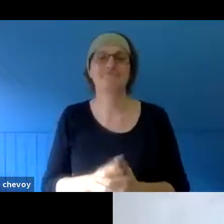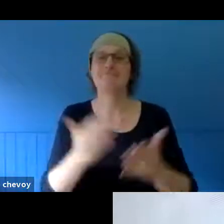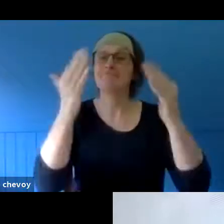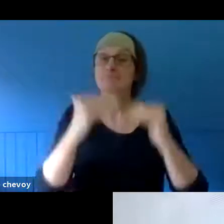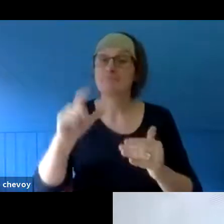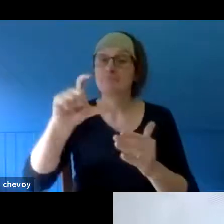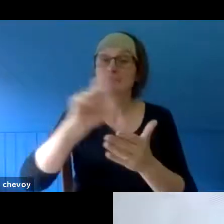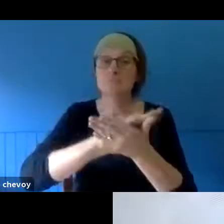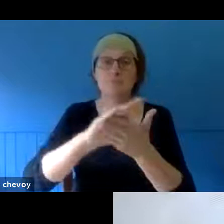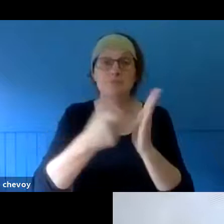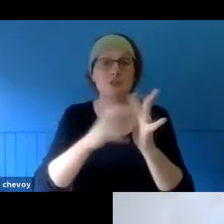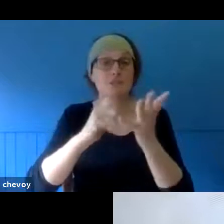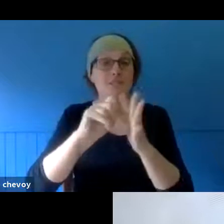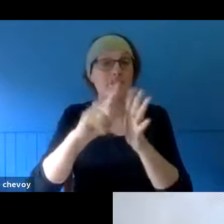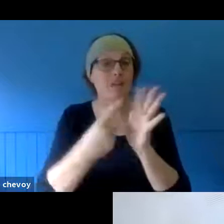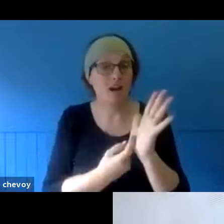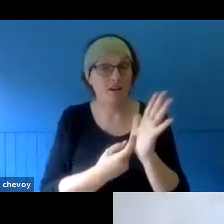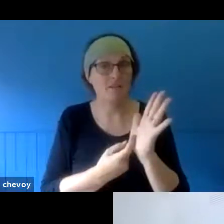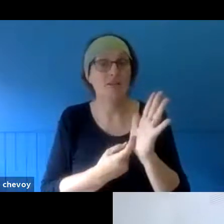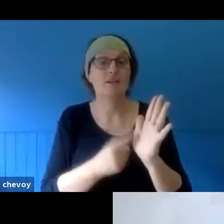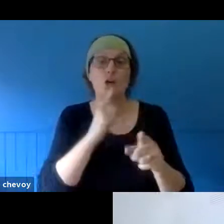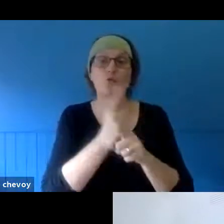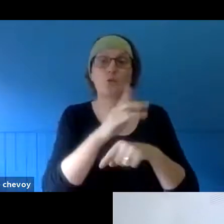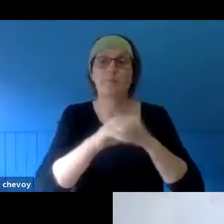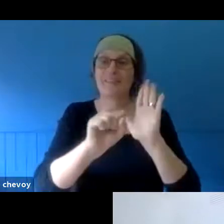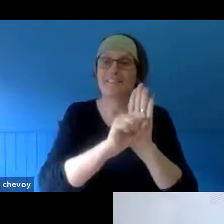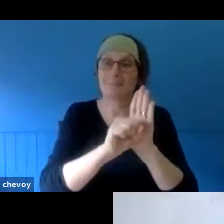Because one of the interesting - well, this is what I found